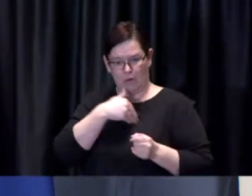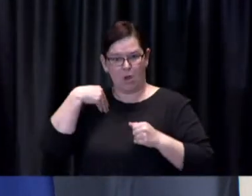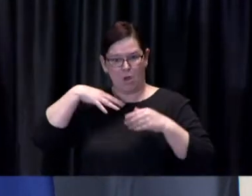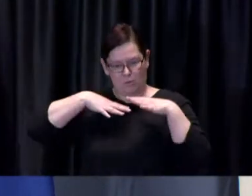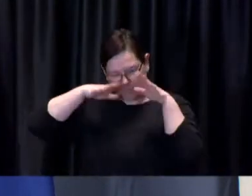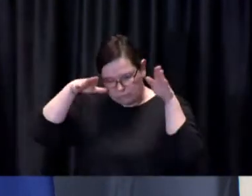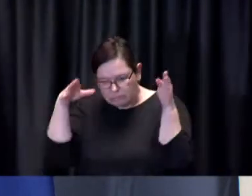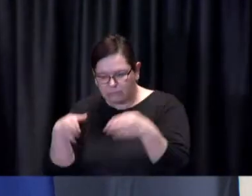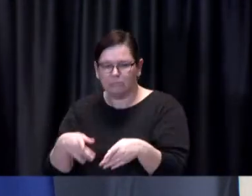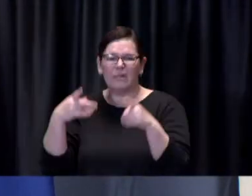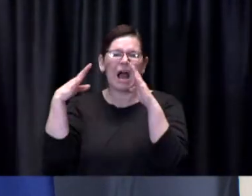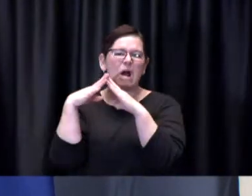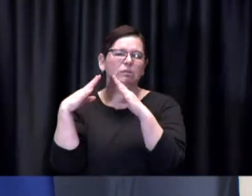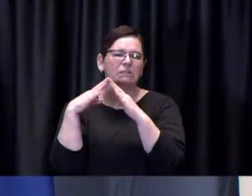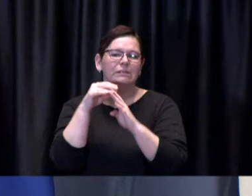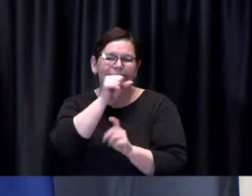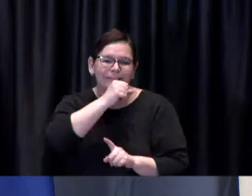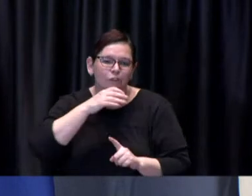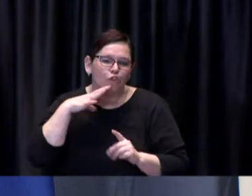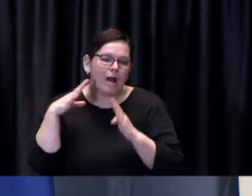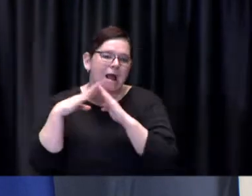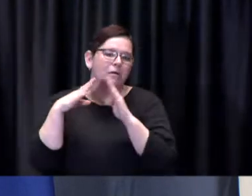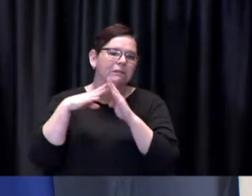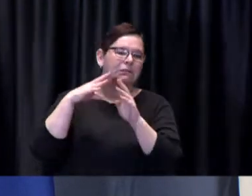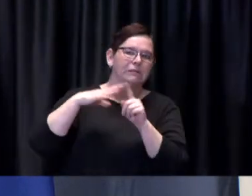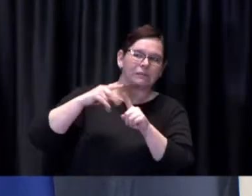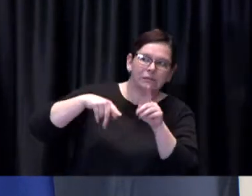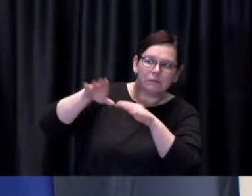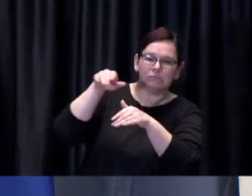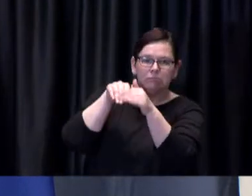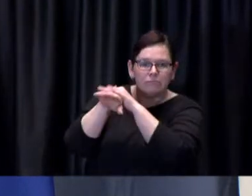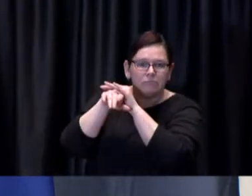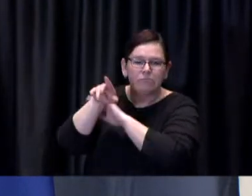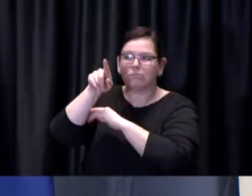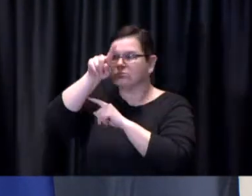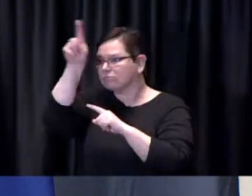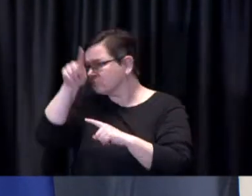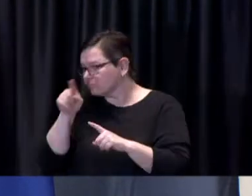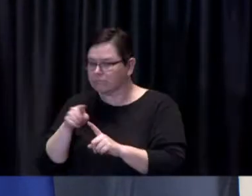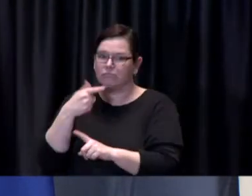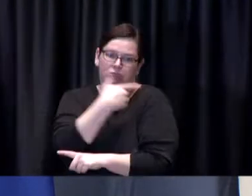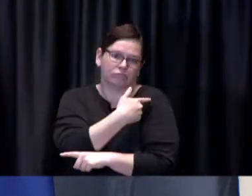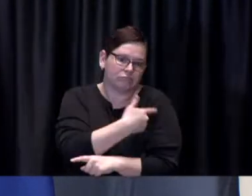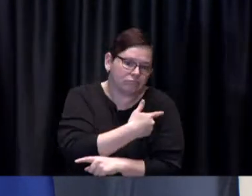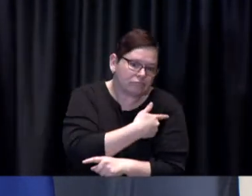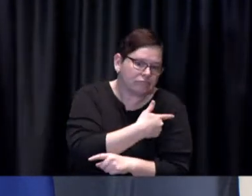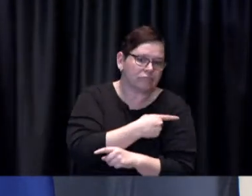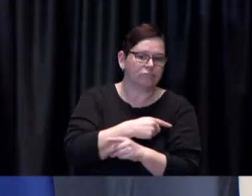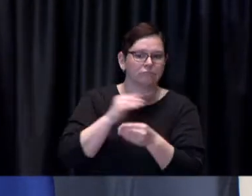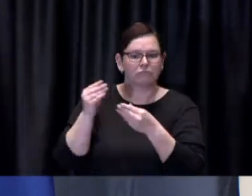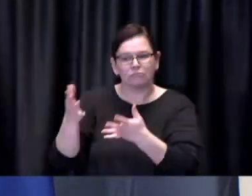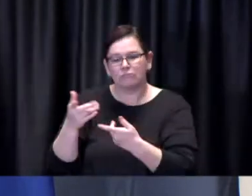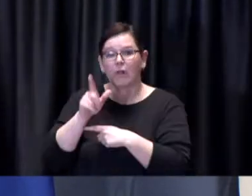and the massive vaccination effort in our long-term care homes, retirement homes, and other places where we know a high number of seniors live